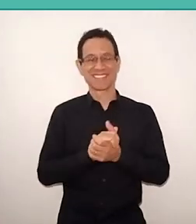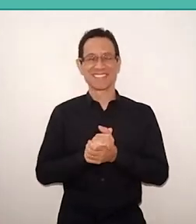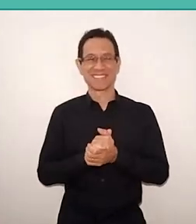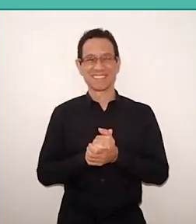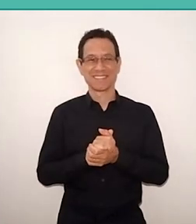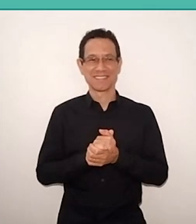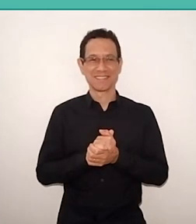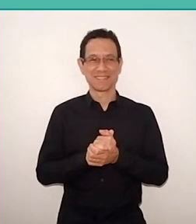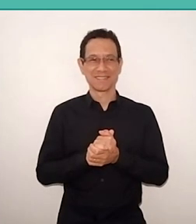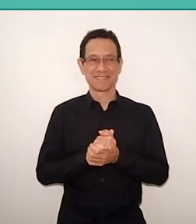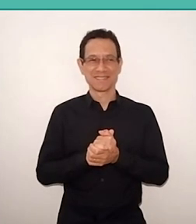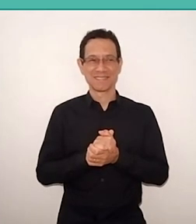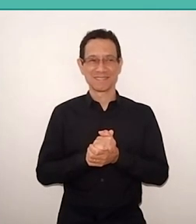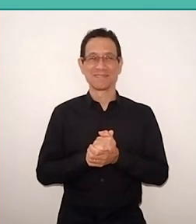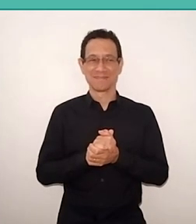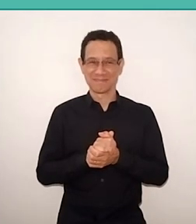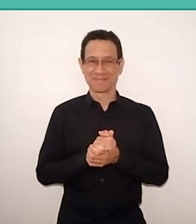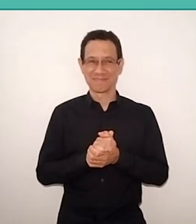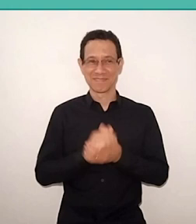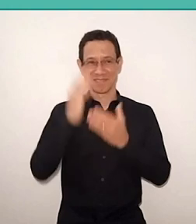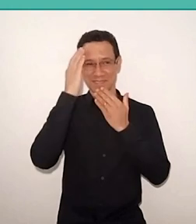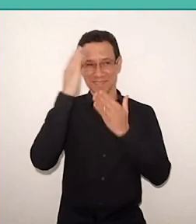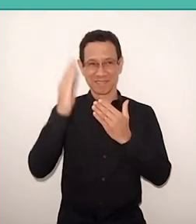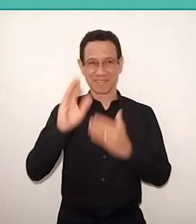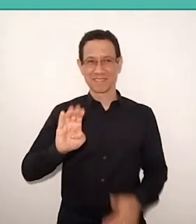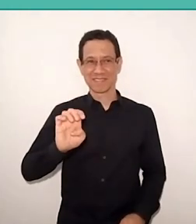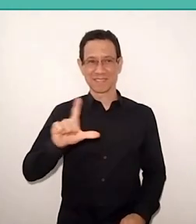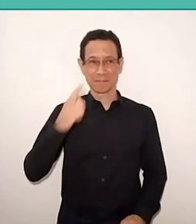Thank you very much, Bel. Hope the sound is good.